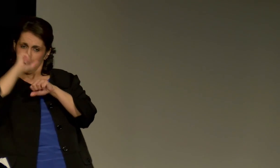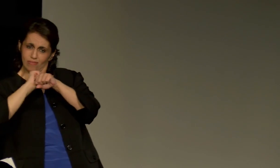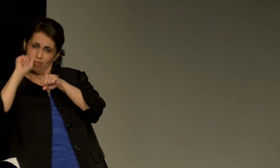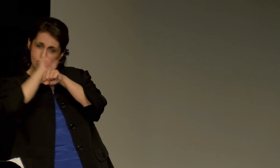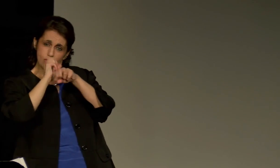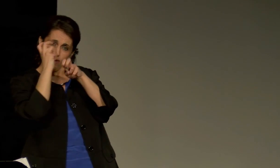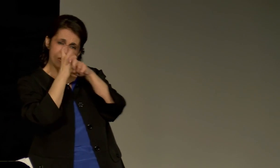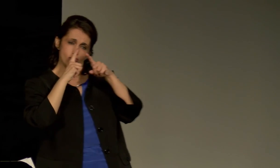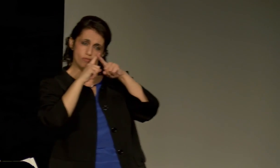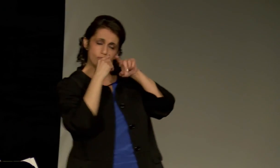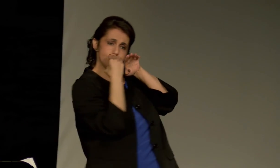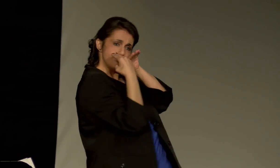deaf community was destroyed.